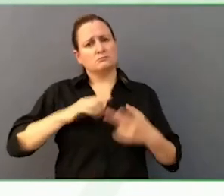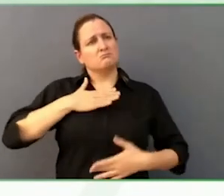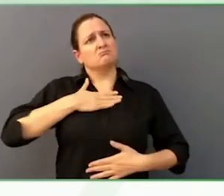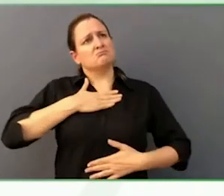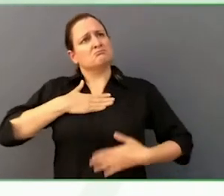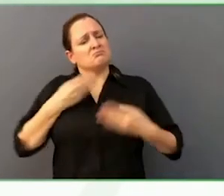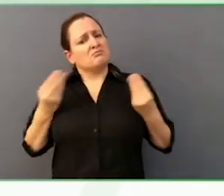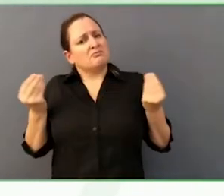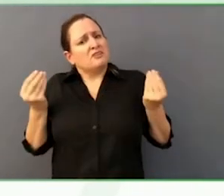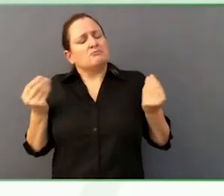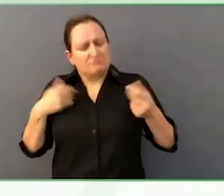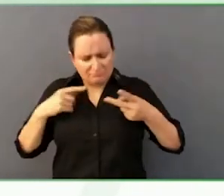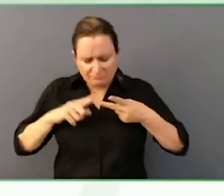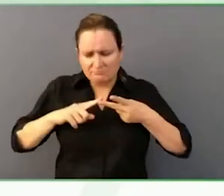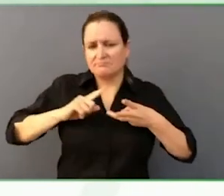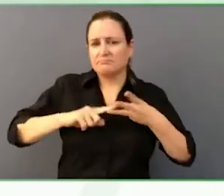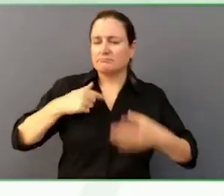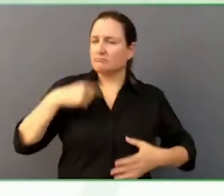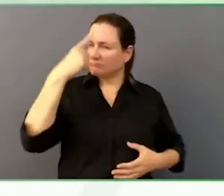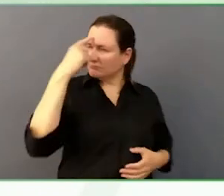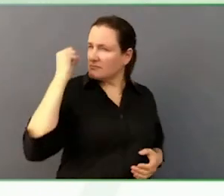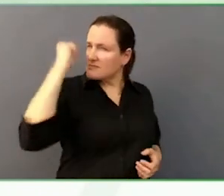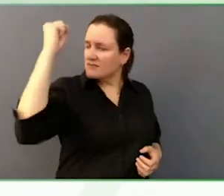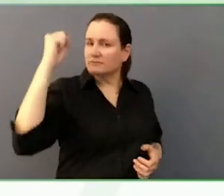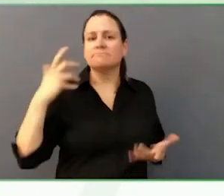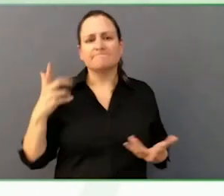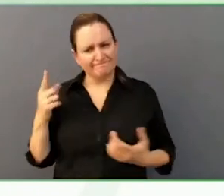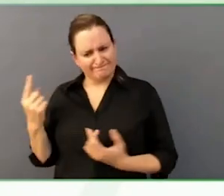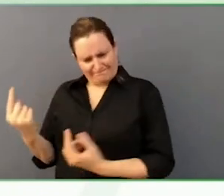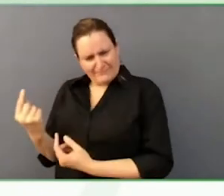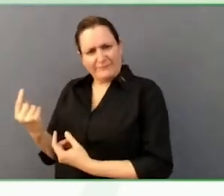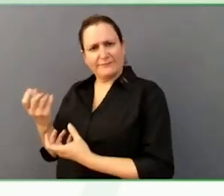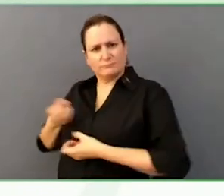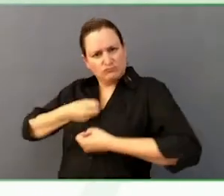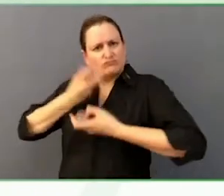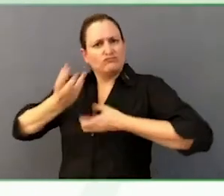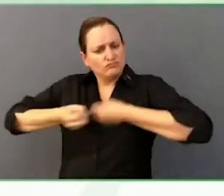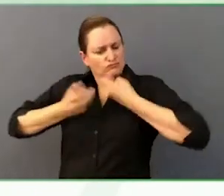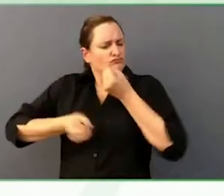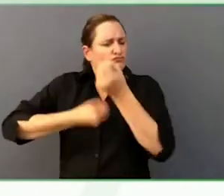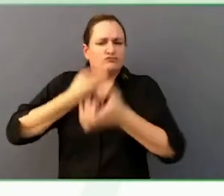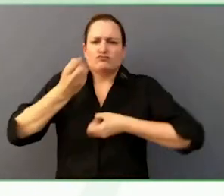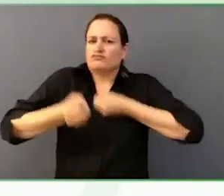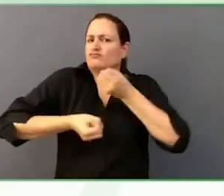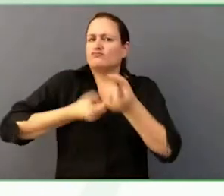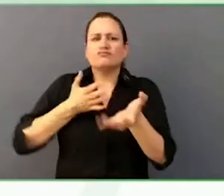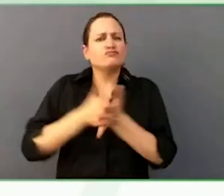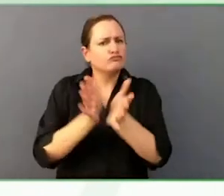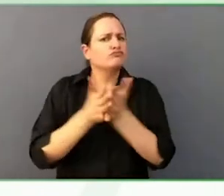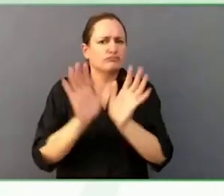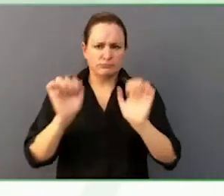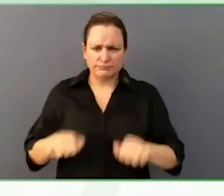So, he does that, as I mentioned, with a low-tech communication book,